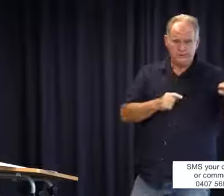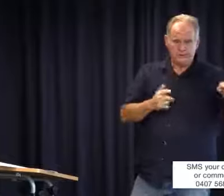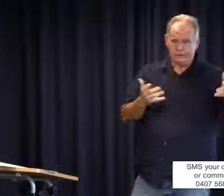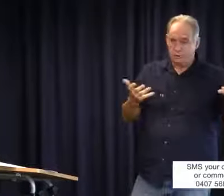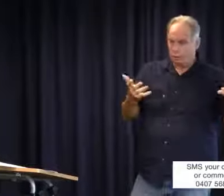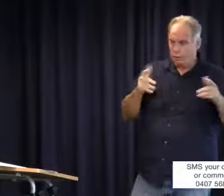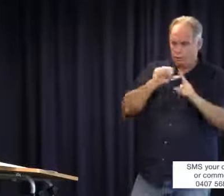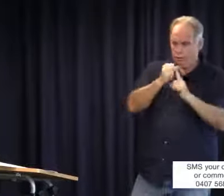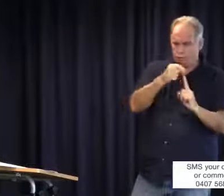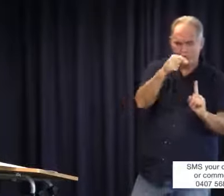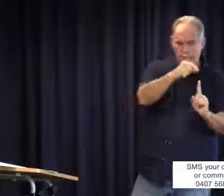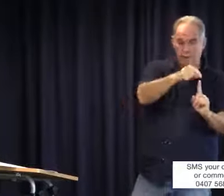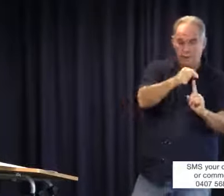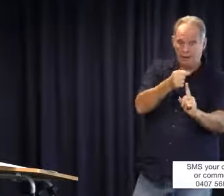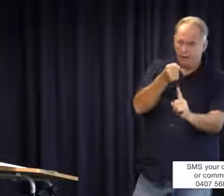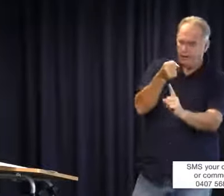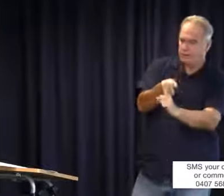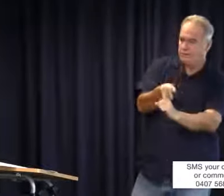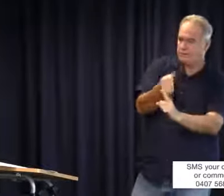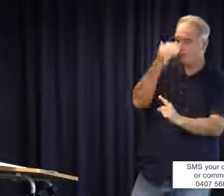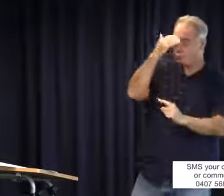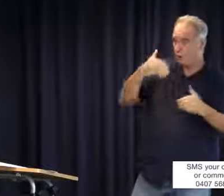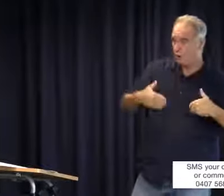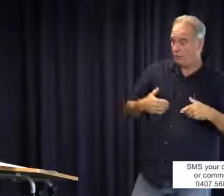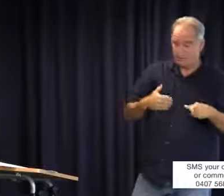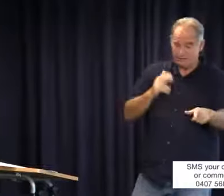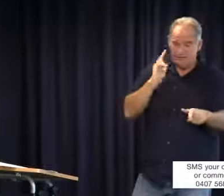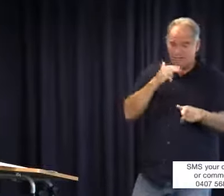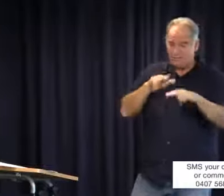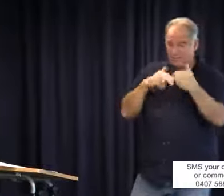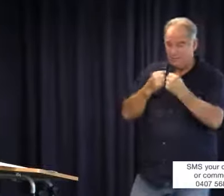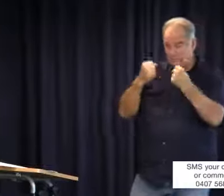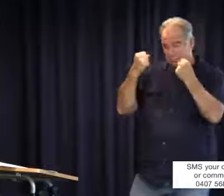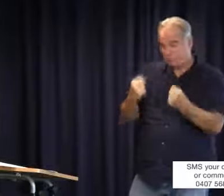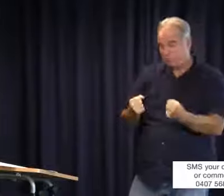proficient in Auslan at all. So this situation has arisen itself again. It has an impact